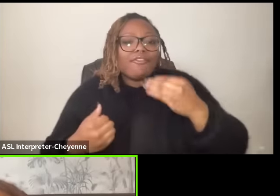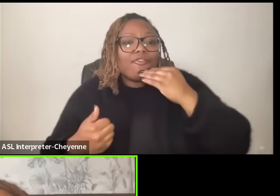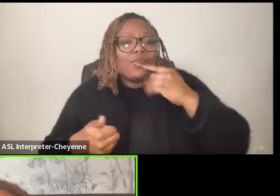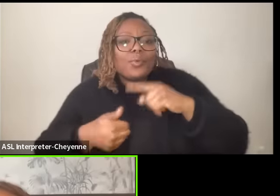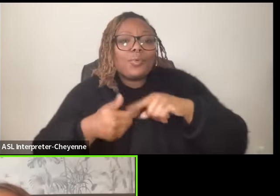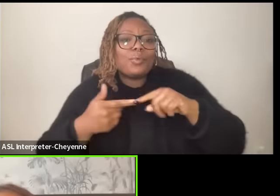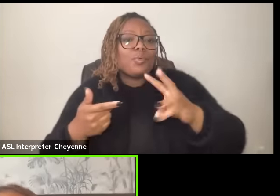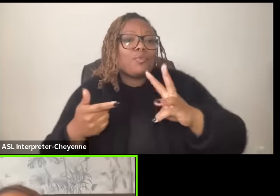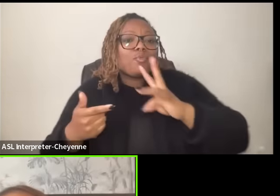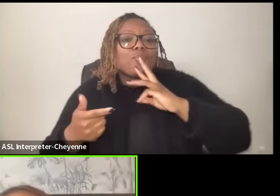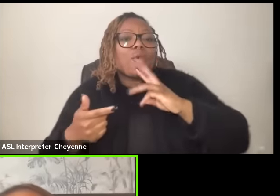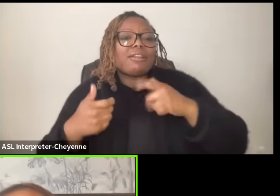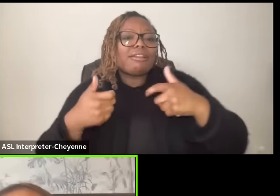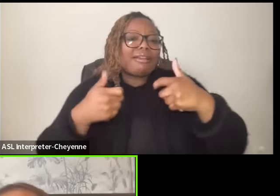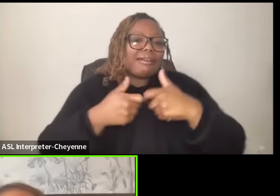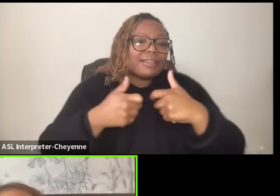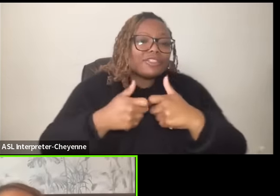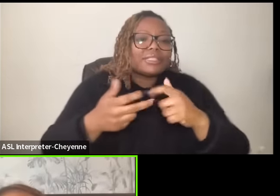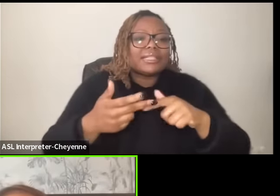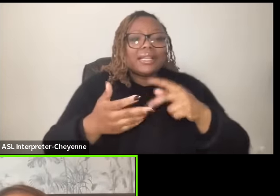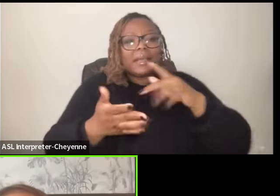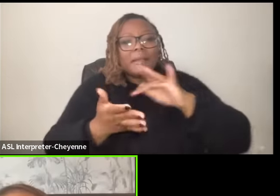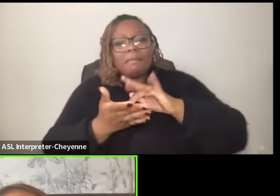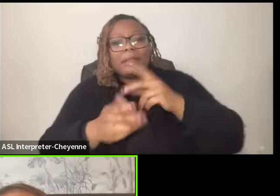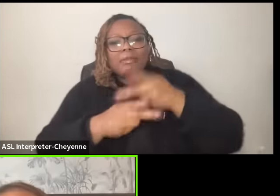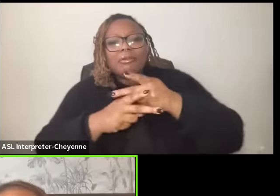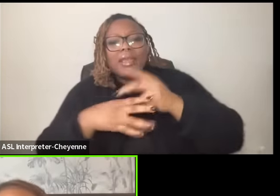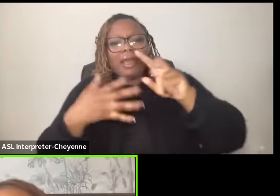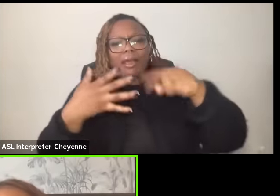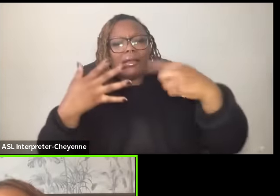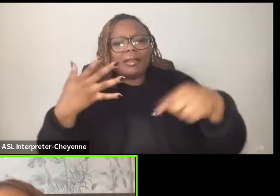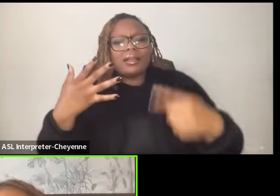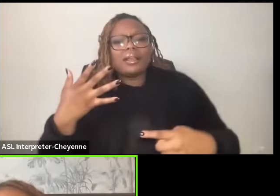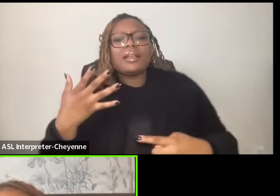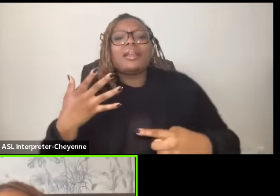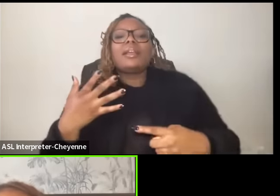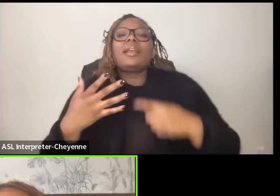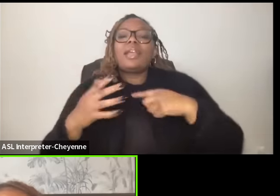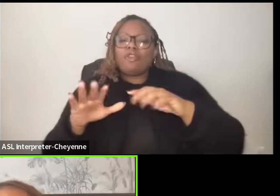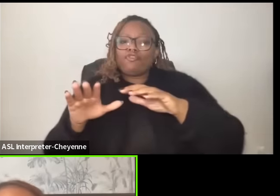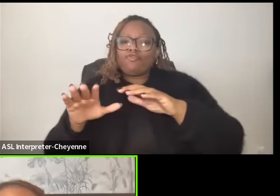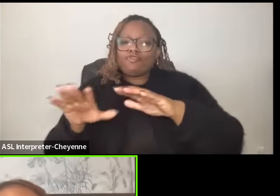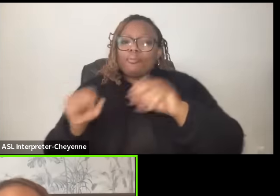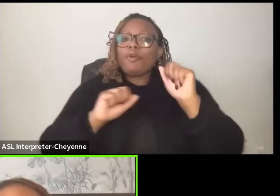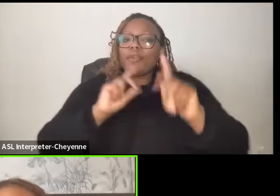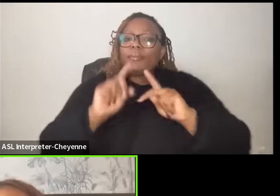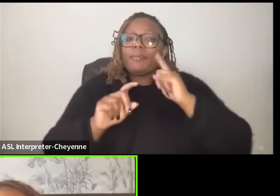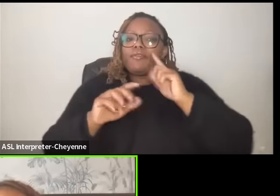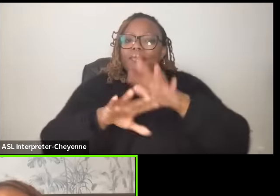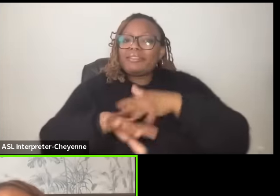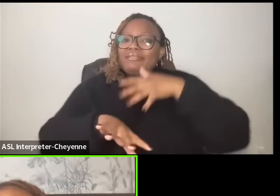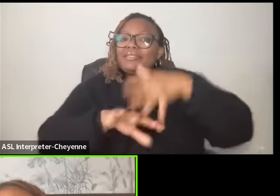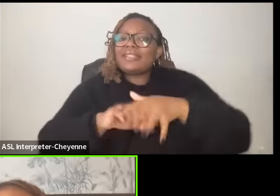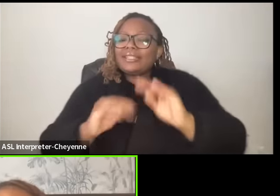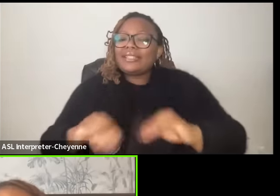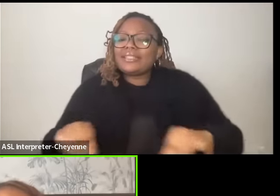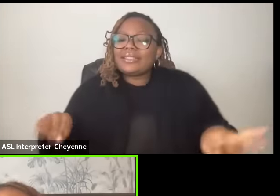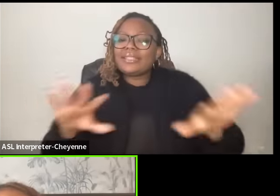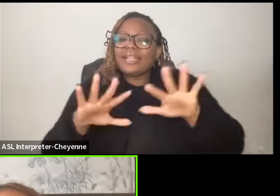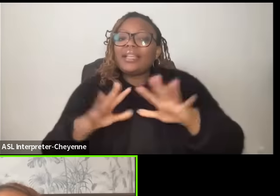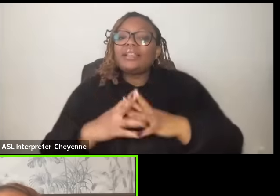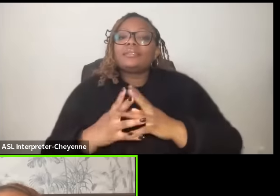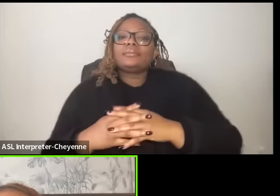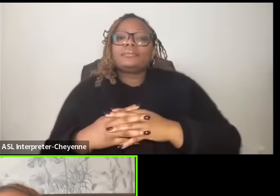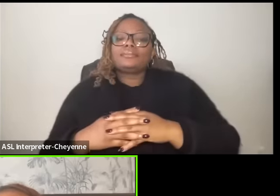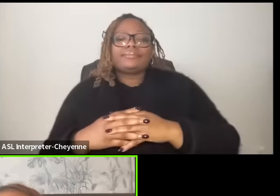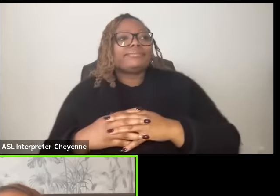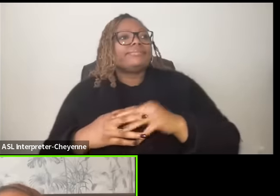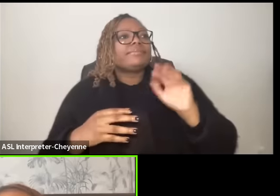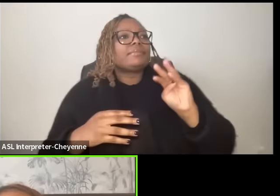electricity the removal of people from indigenous land the maligning in the middle in the media you